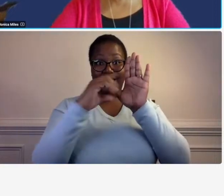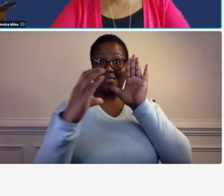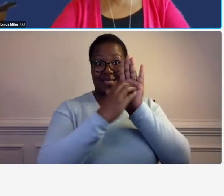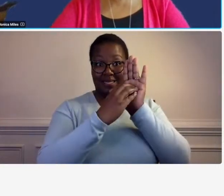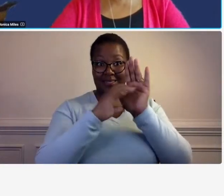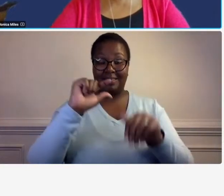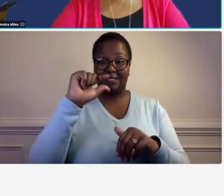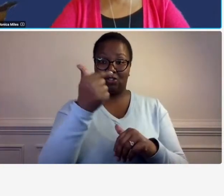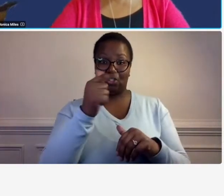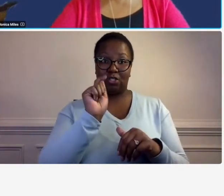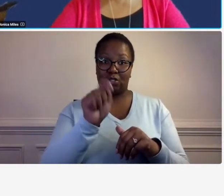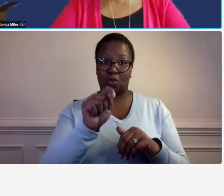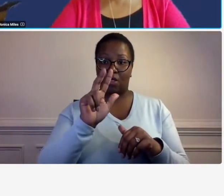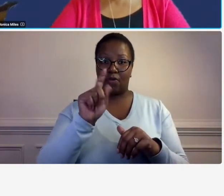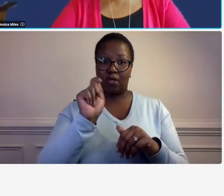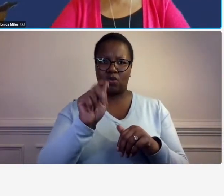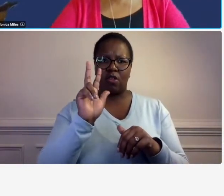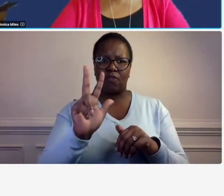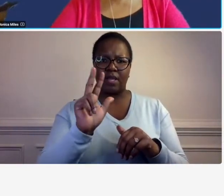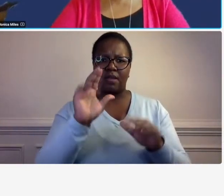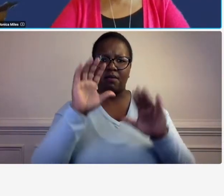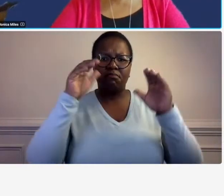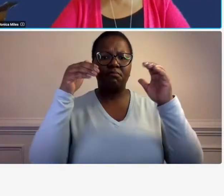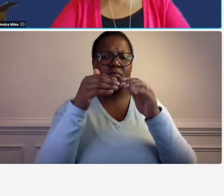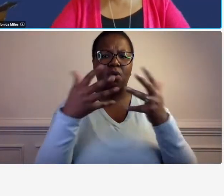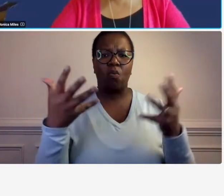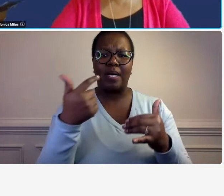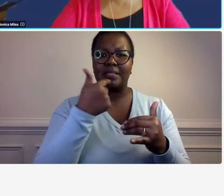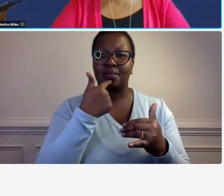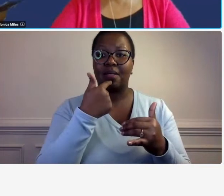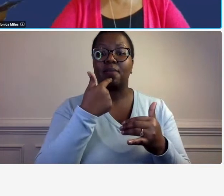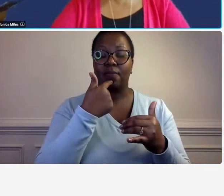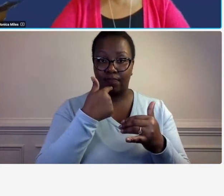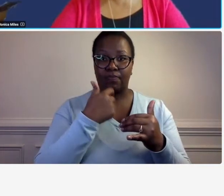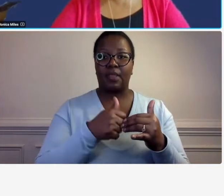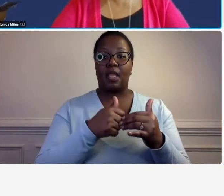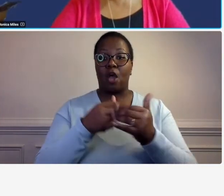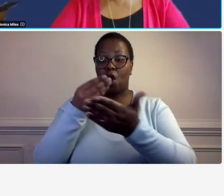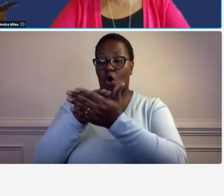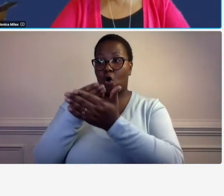cost rates which play a major role in developing pricing for ddot contracts if you're an a a firm